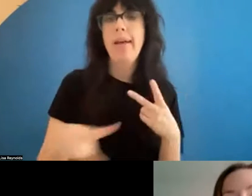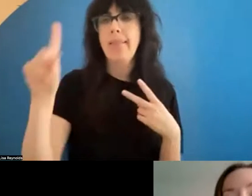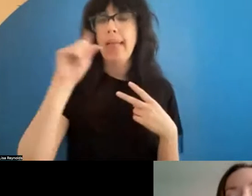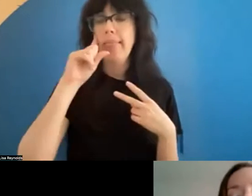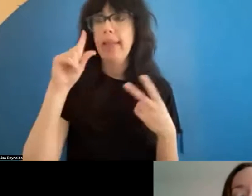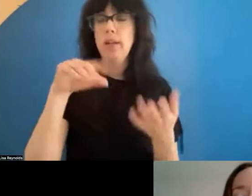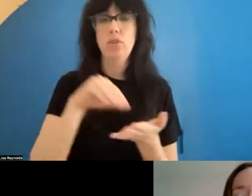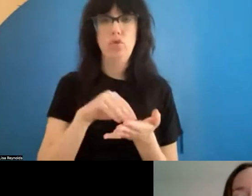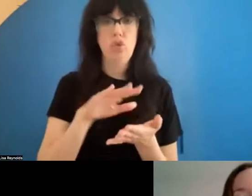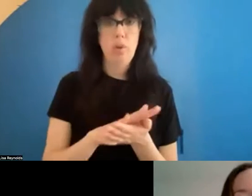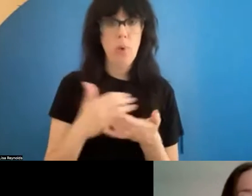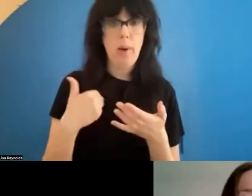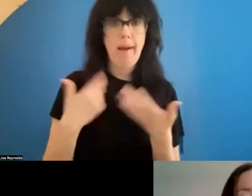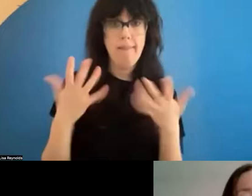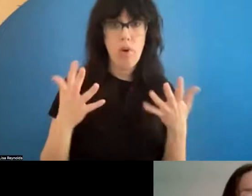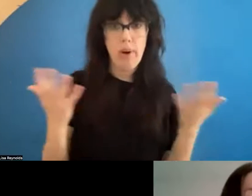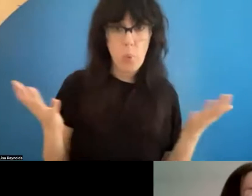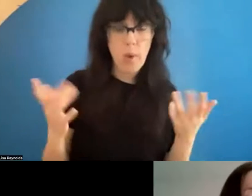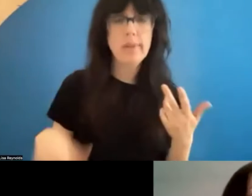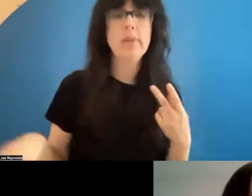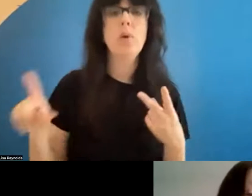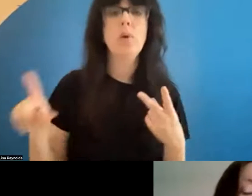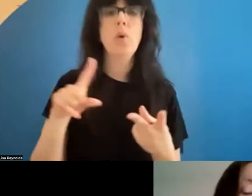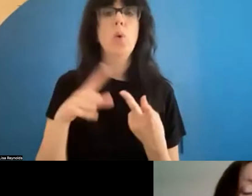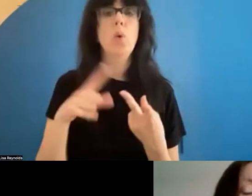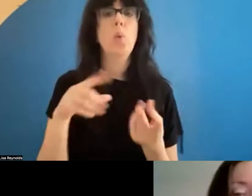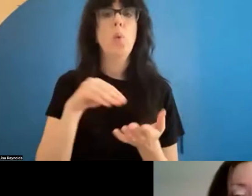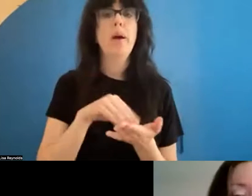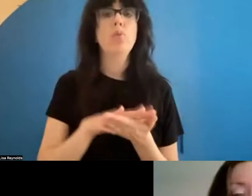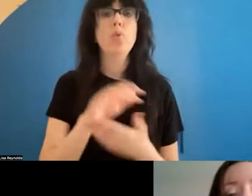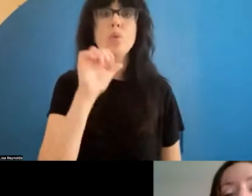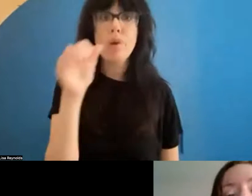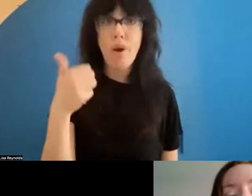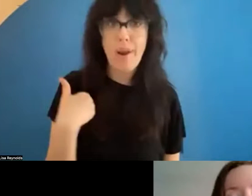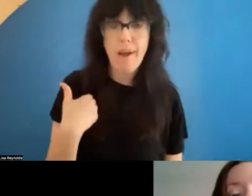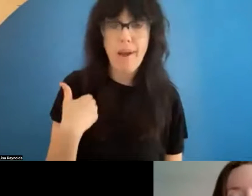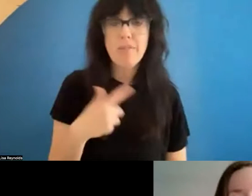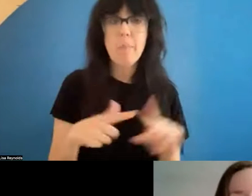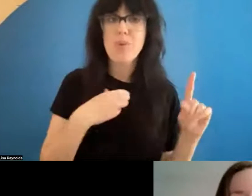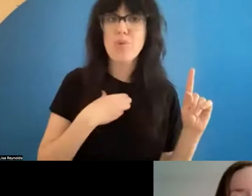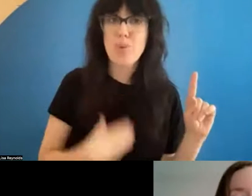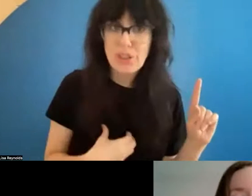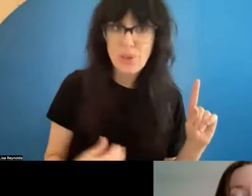, or what documentation do you not have but wish you had , to tell that story? So in this workshop